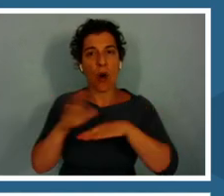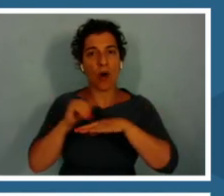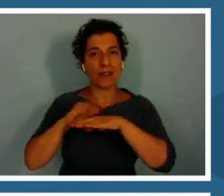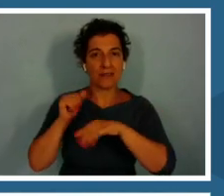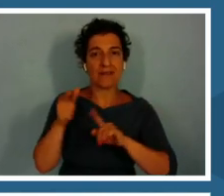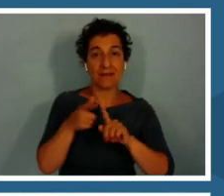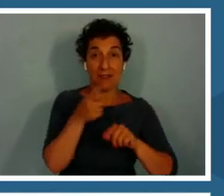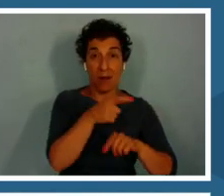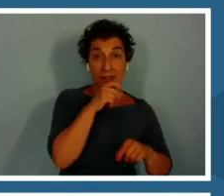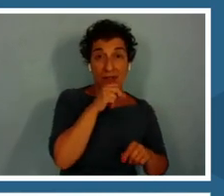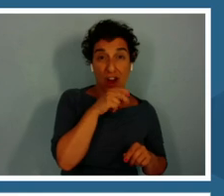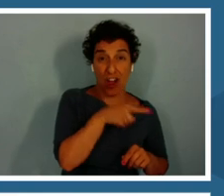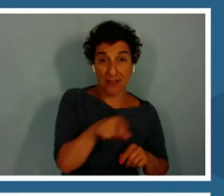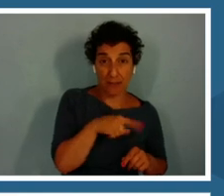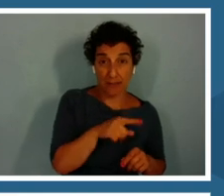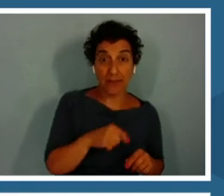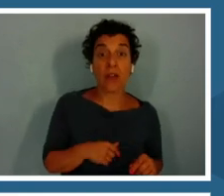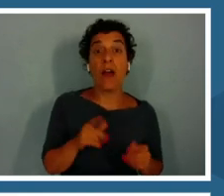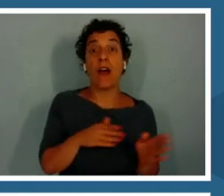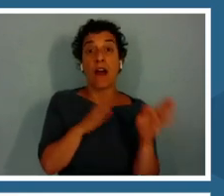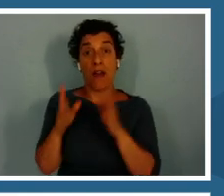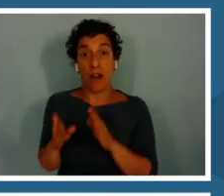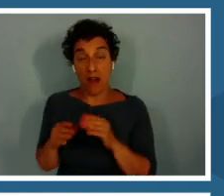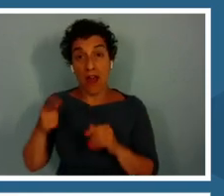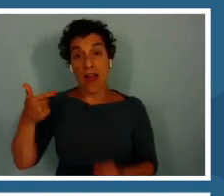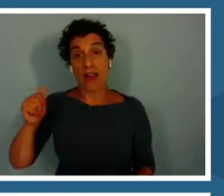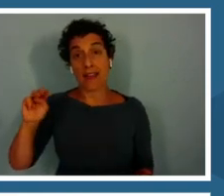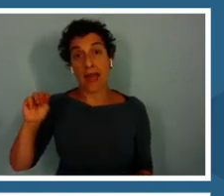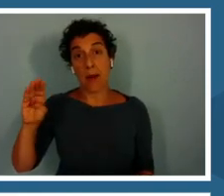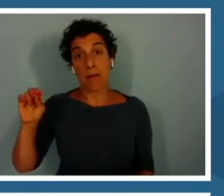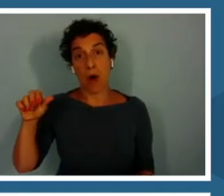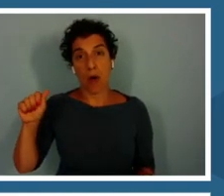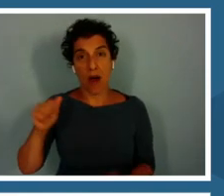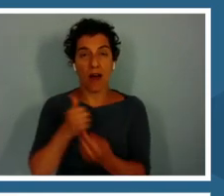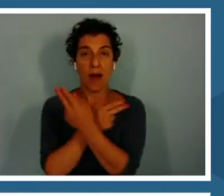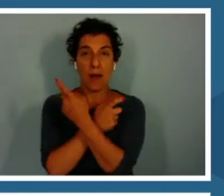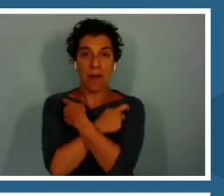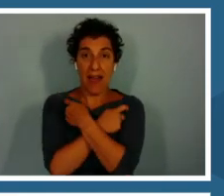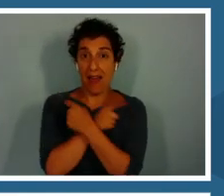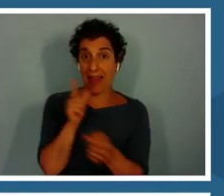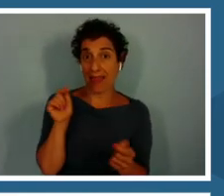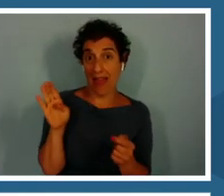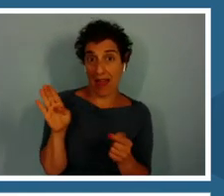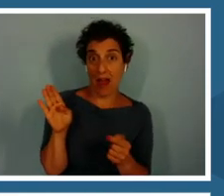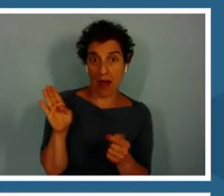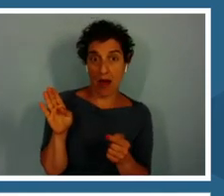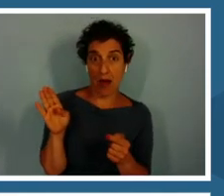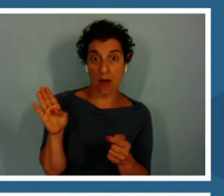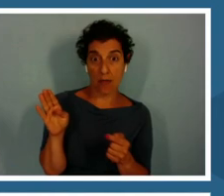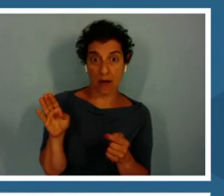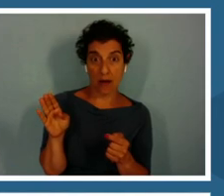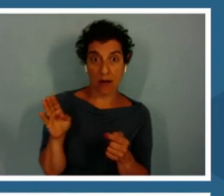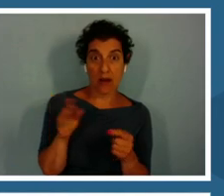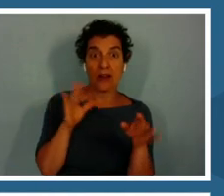If you go to this page right here, the -- you can find a lot about the lab itself.